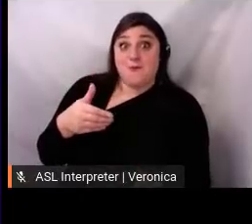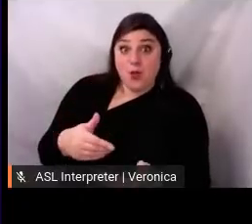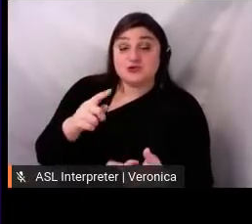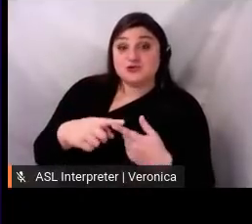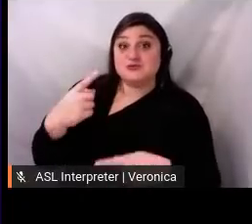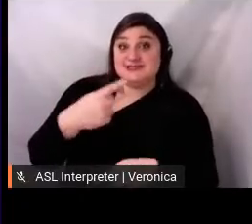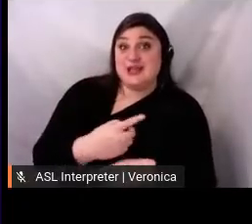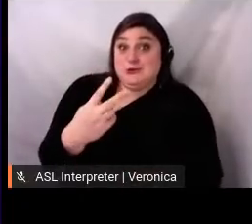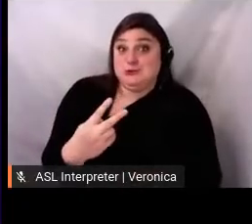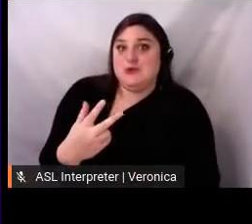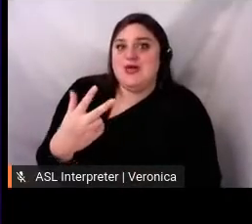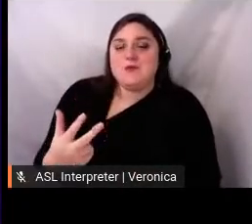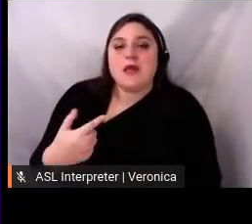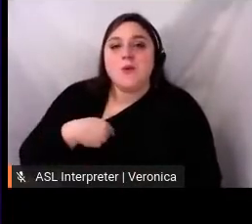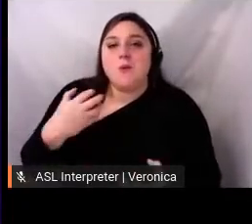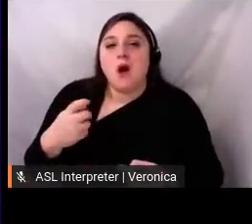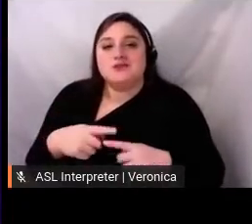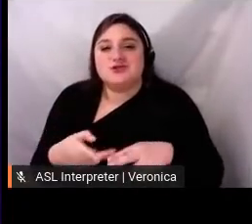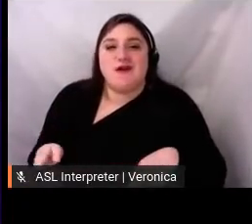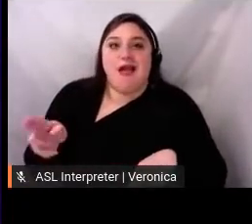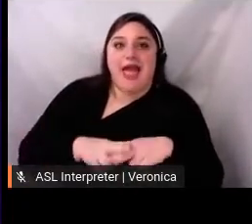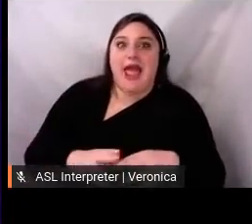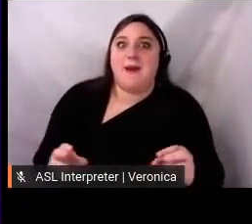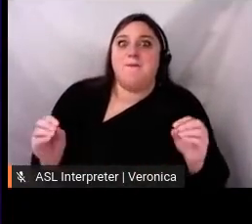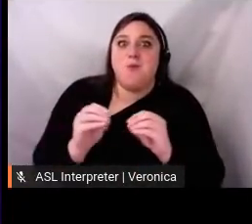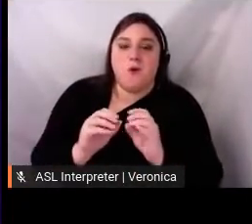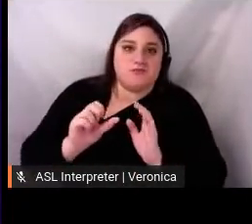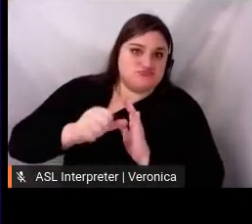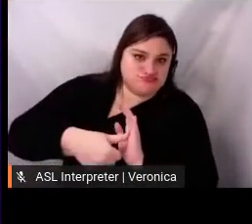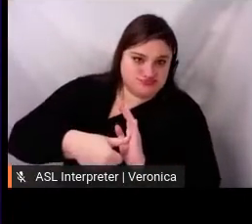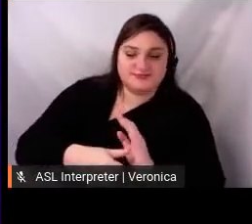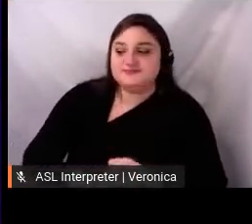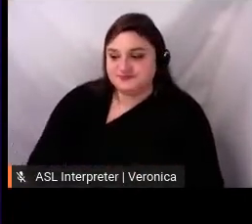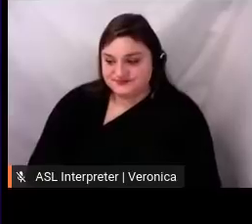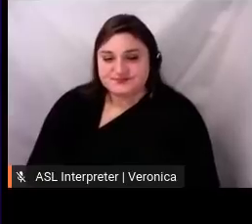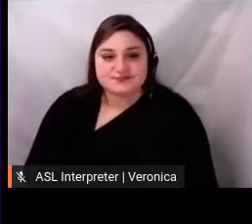So the next slide up on the screen shows three of the, like, screenshot